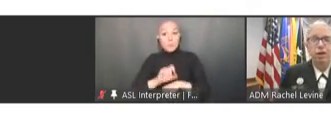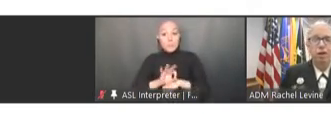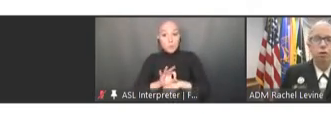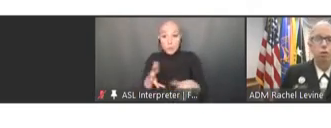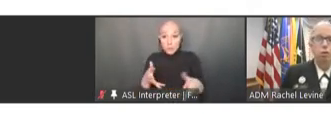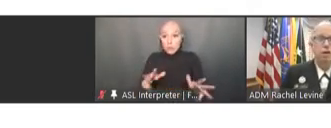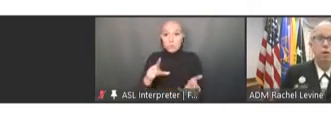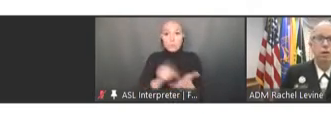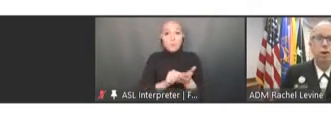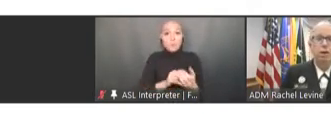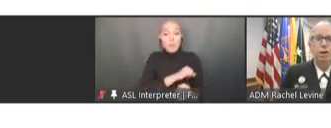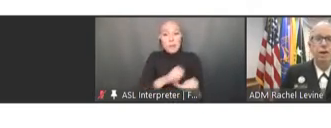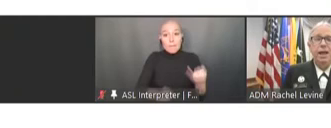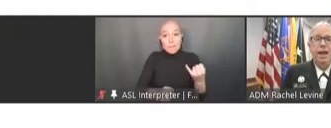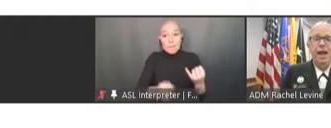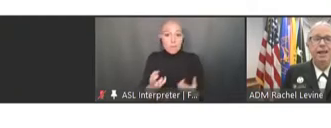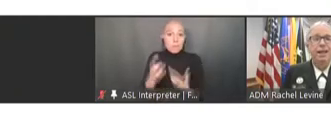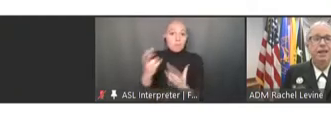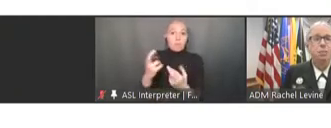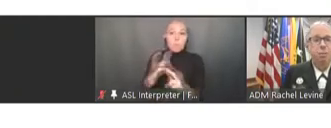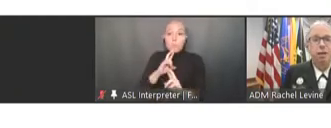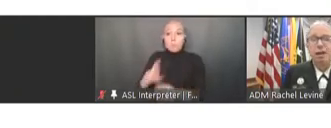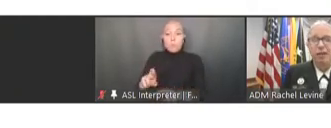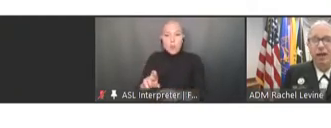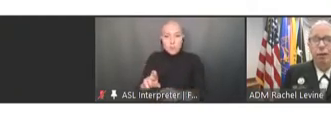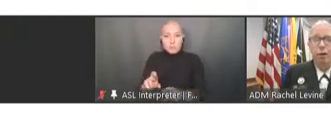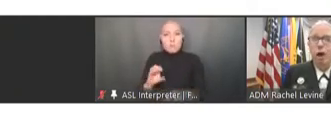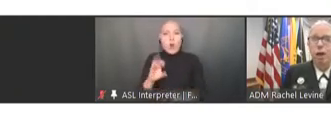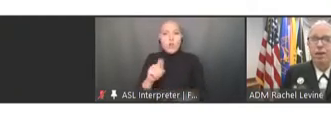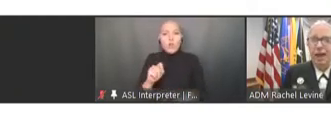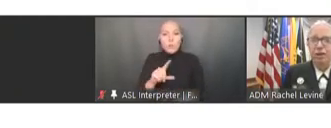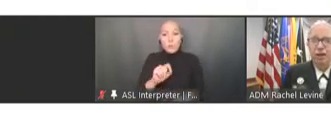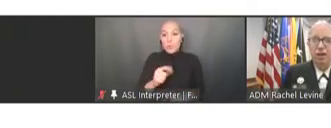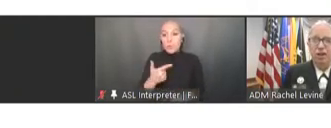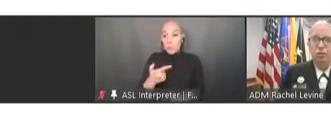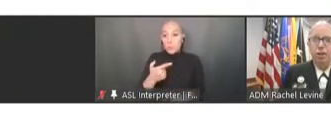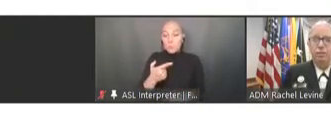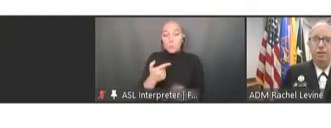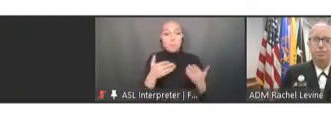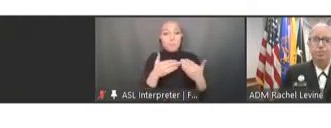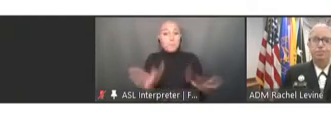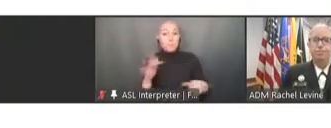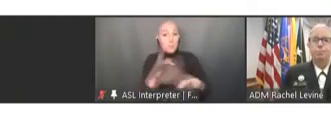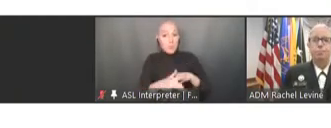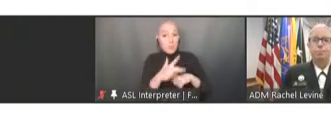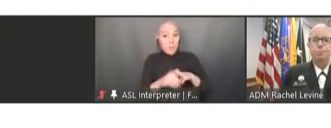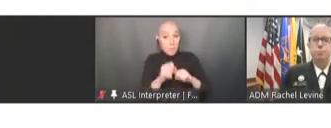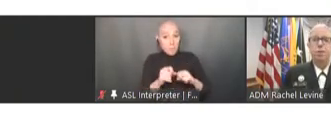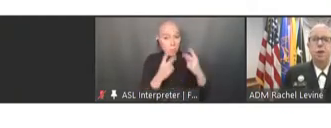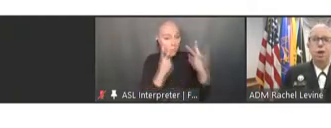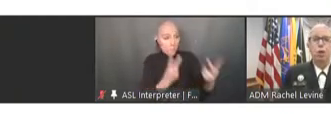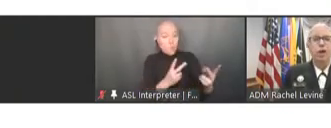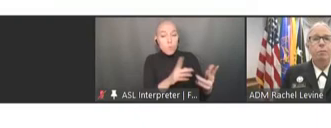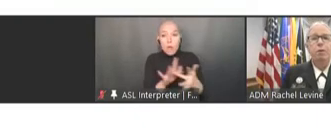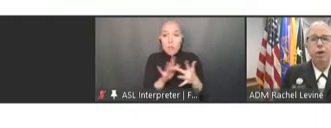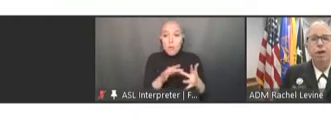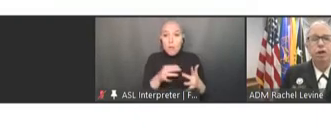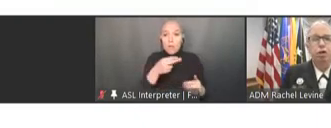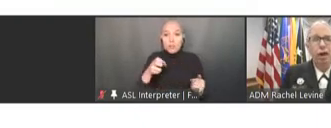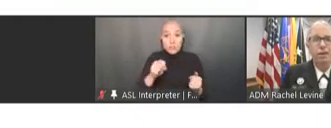in October 2021, and it is publicly available on the HHS website. We have been working across the